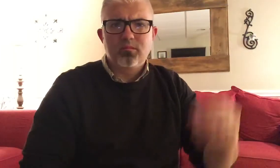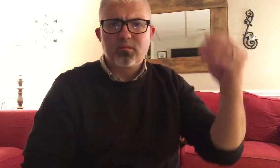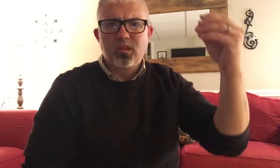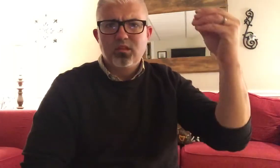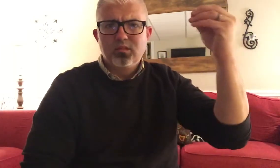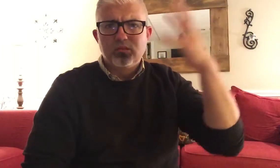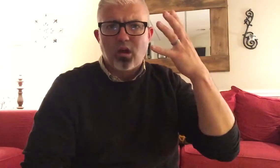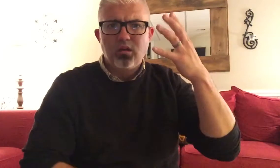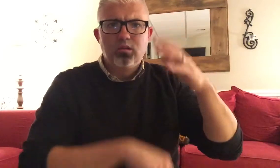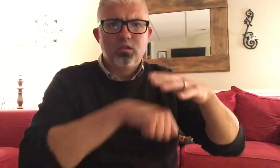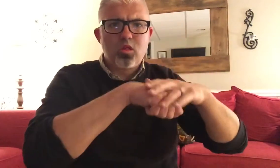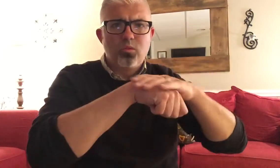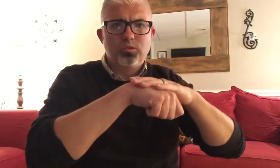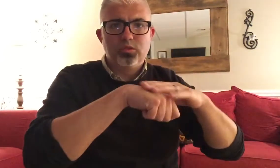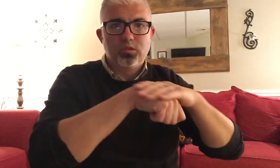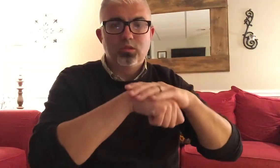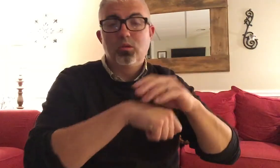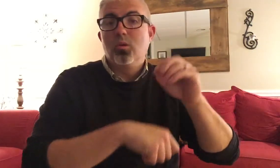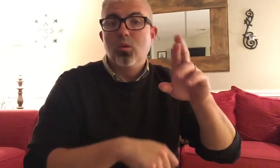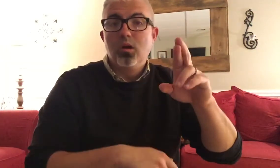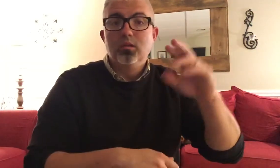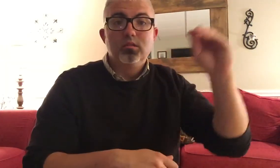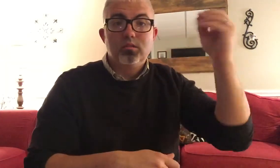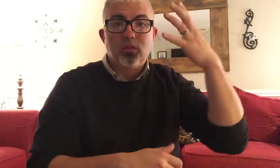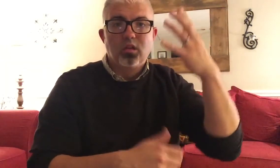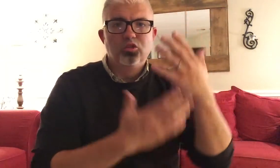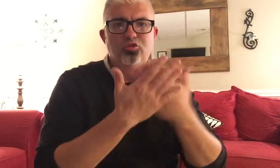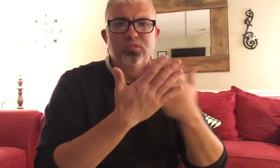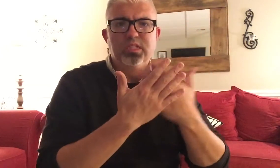SUN LOTION OR SUNSCREEN